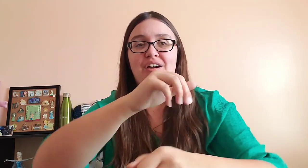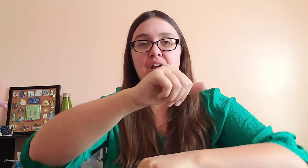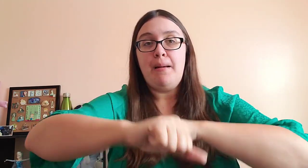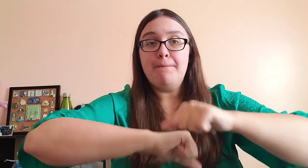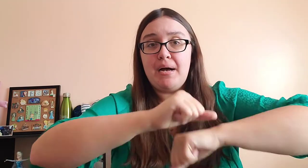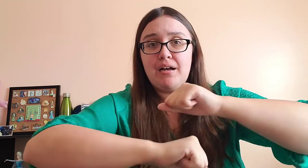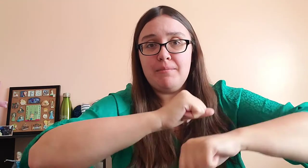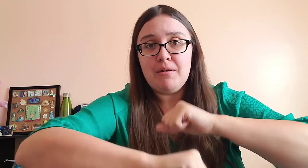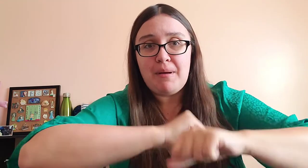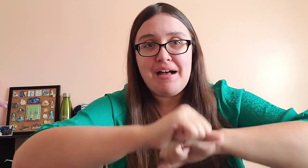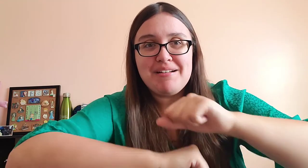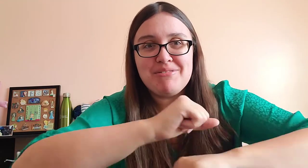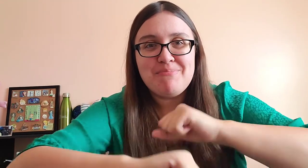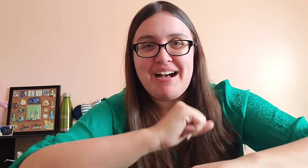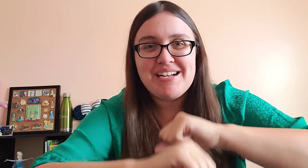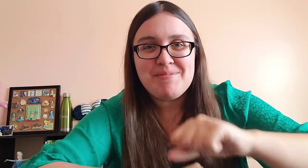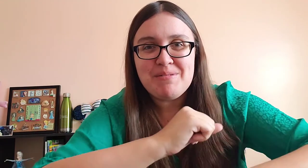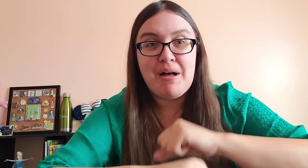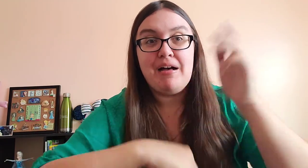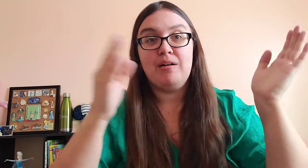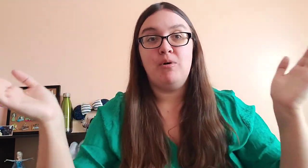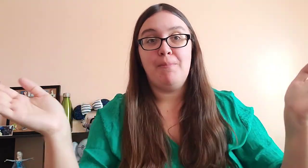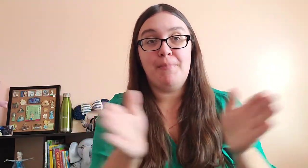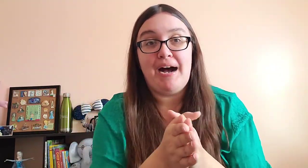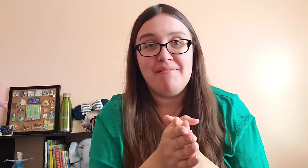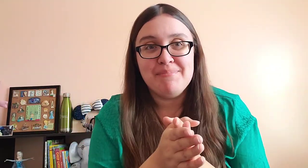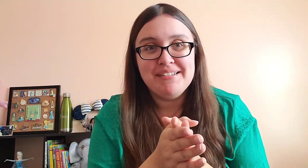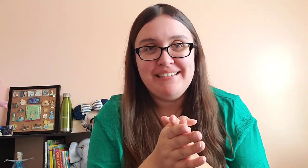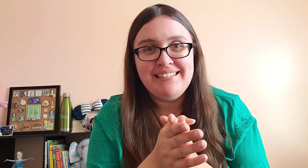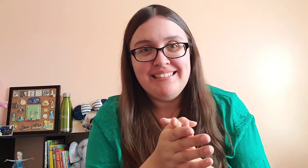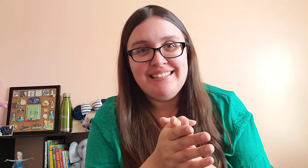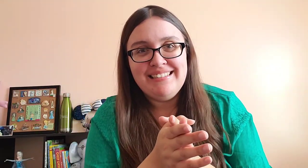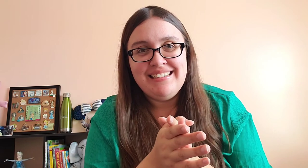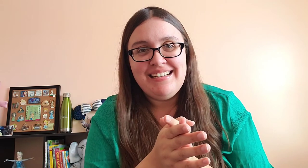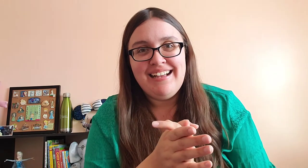Bubble, bubble, bubble, bubble, pop!